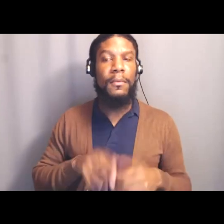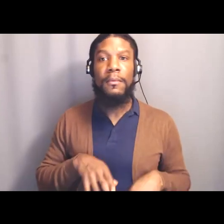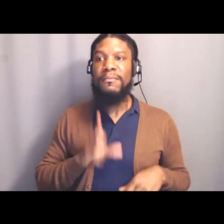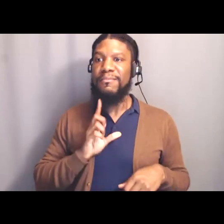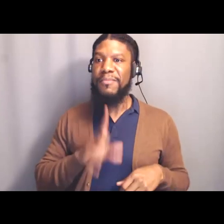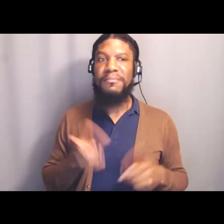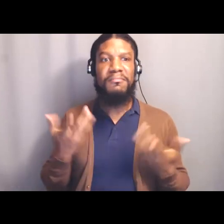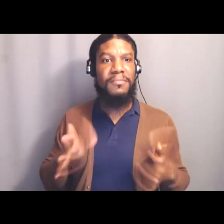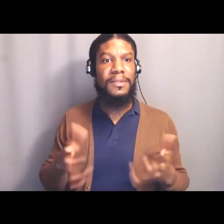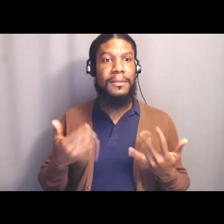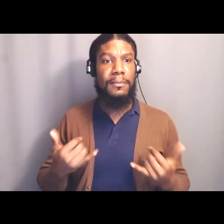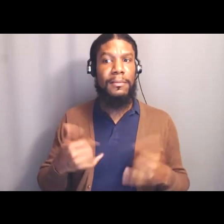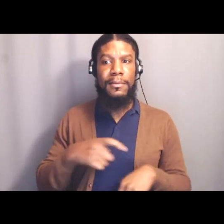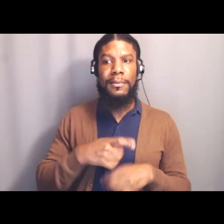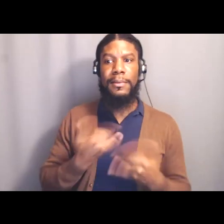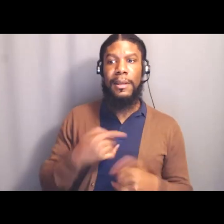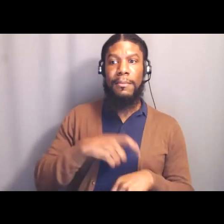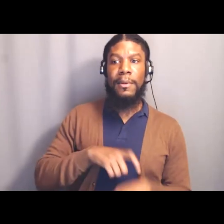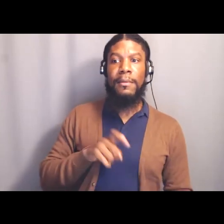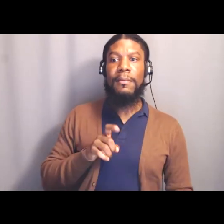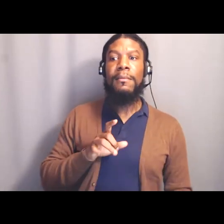is there anything I'm forgetting, Alli or Yolanda?